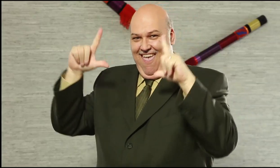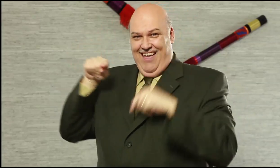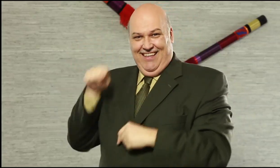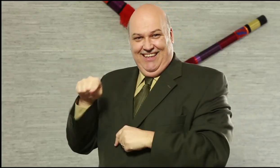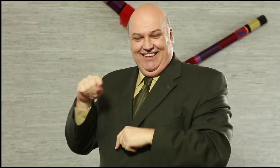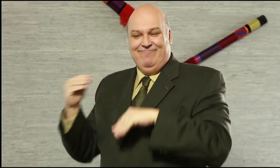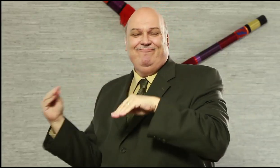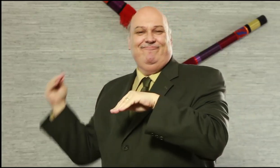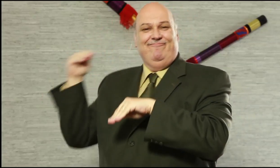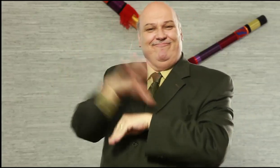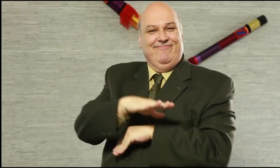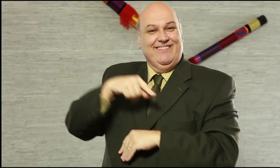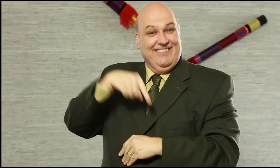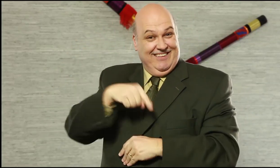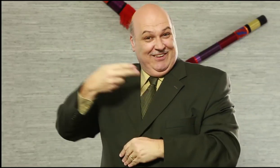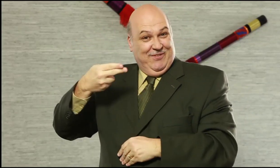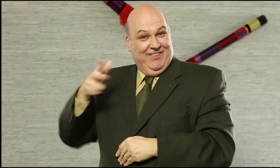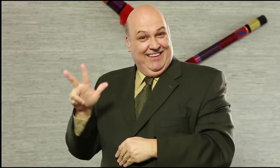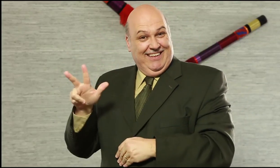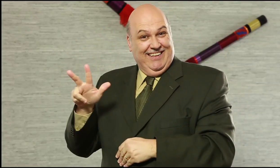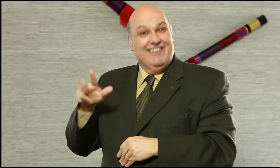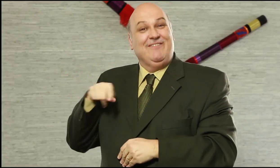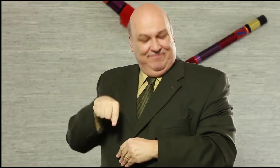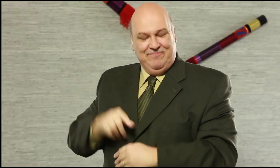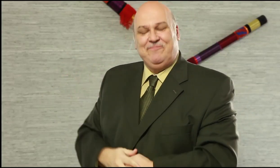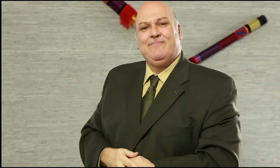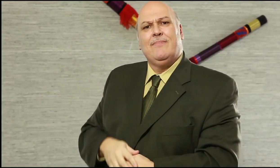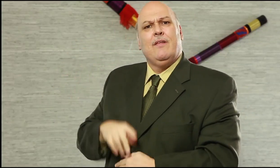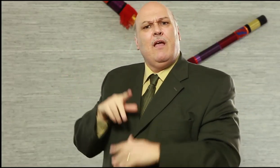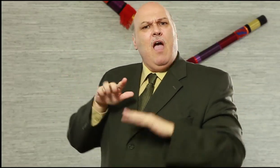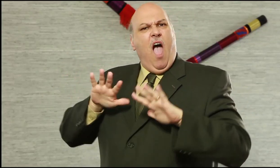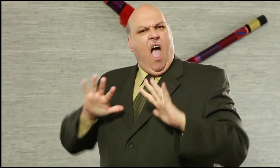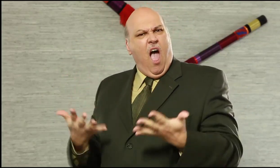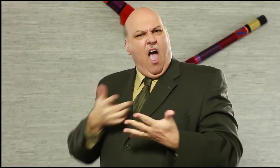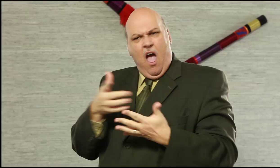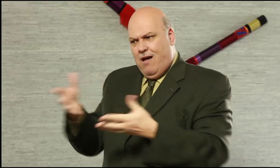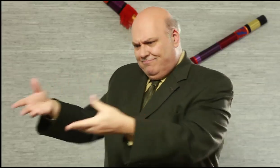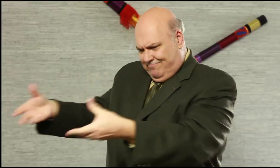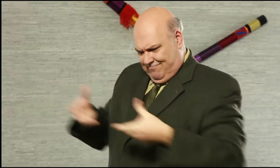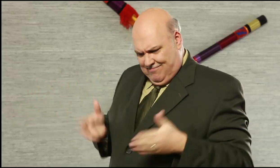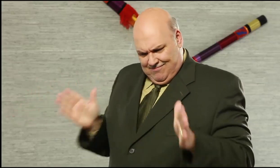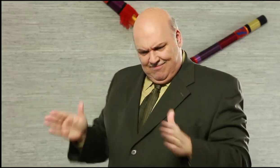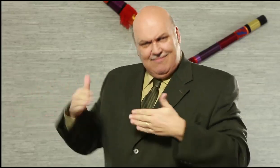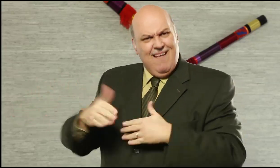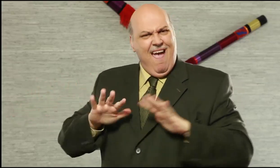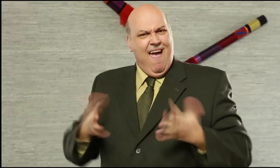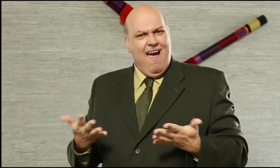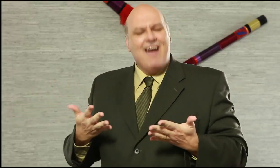of your friends waving their hands, and H3